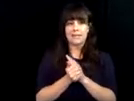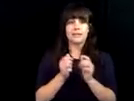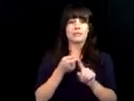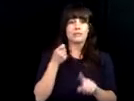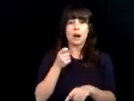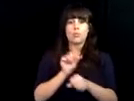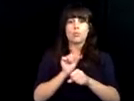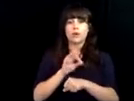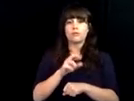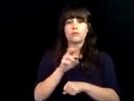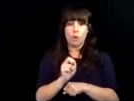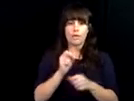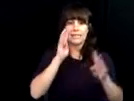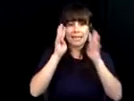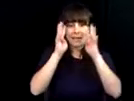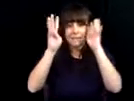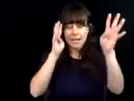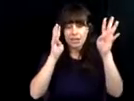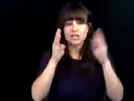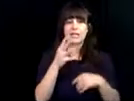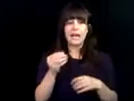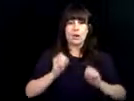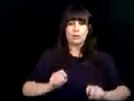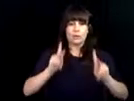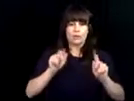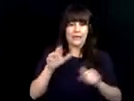regulated under the Rehabilitation Act of